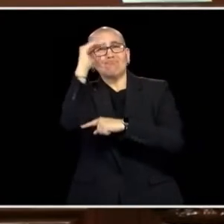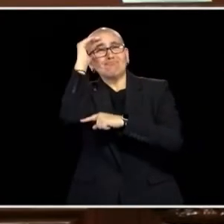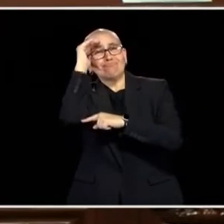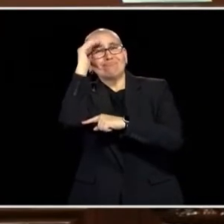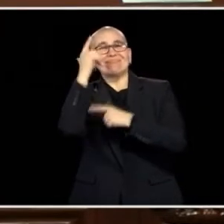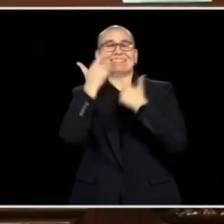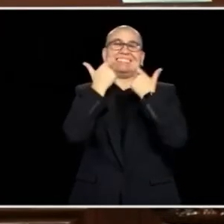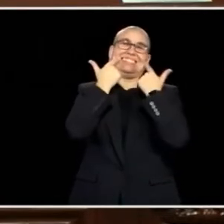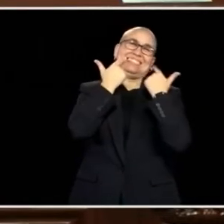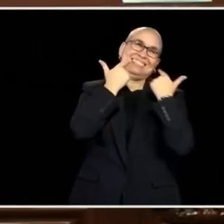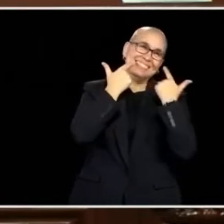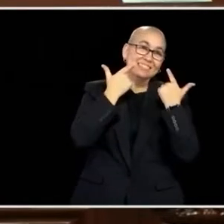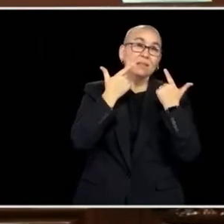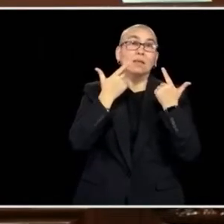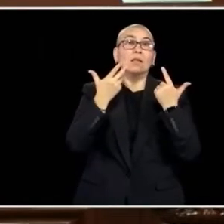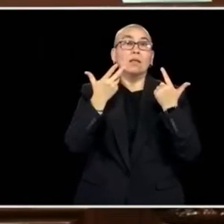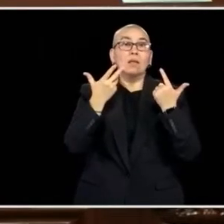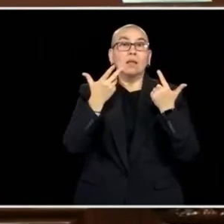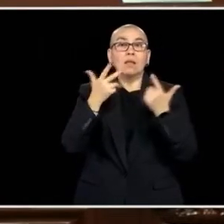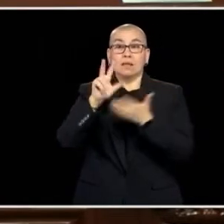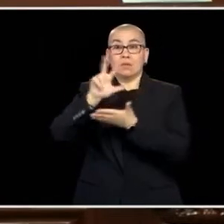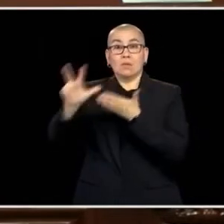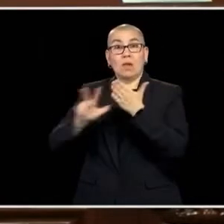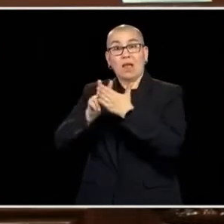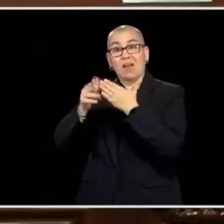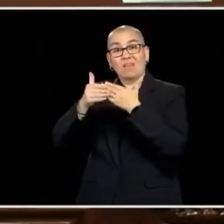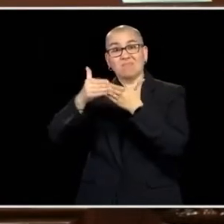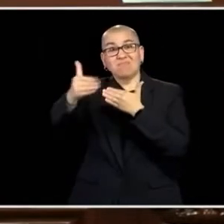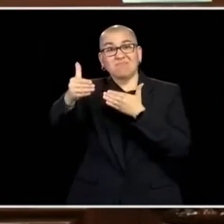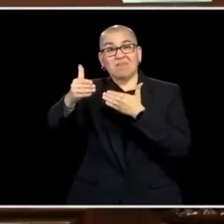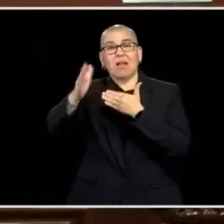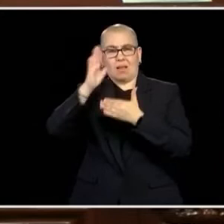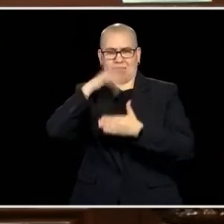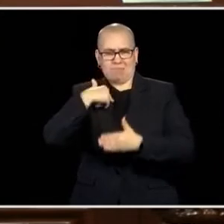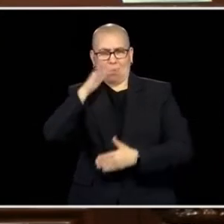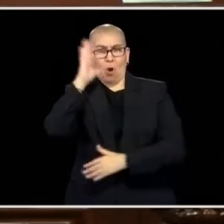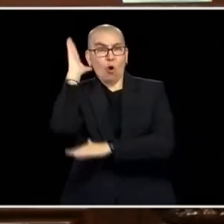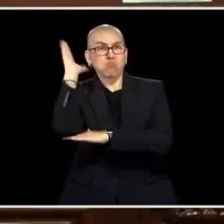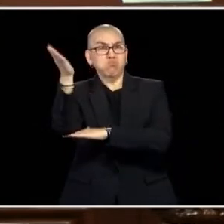BUT I PROMISE YOU, OVER THE NEXT THREE TO FOUR HOURS, I'LL MAKE IT UP TO YOU, SO...